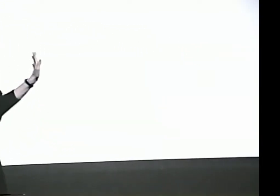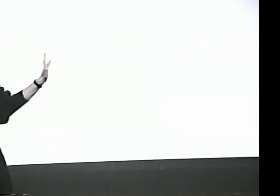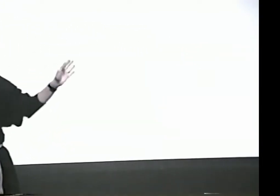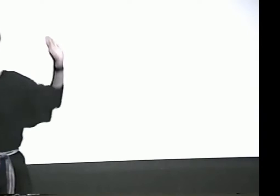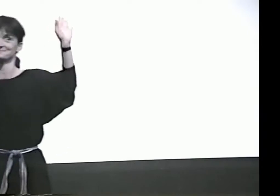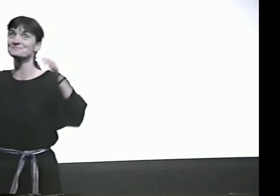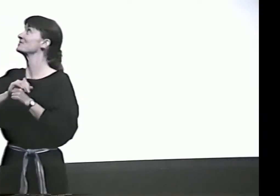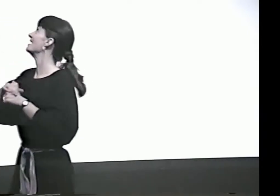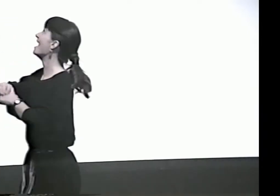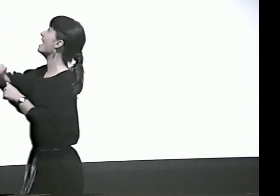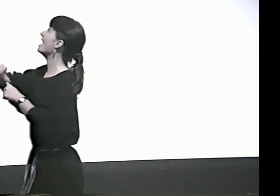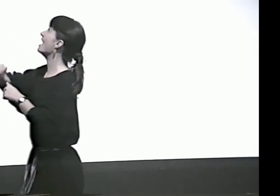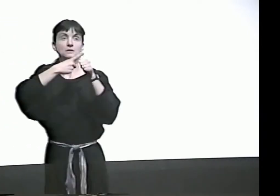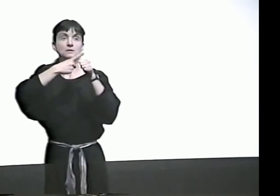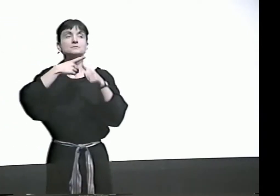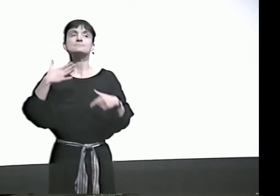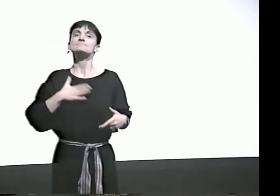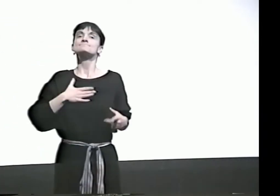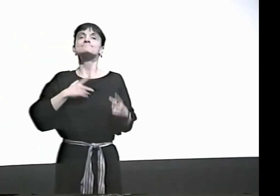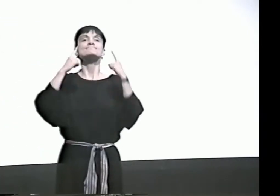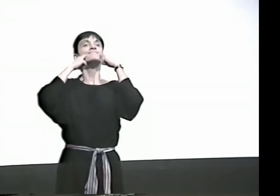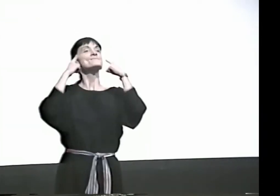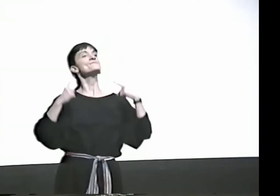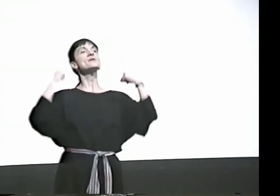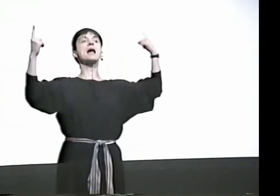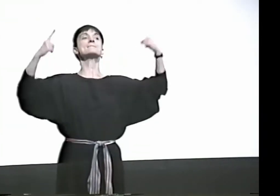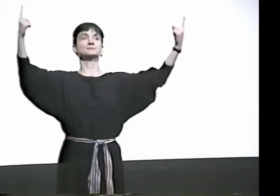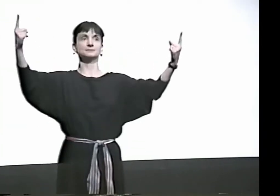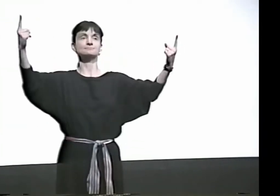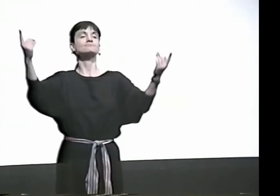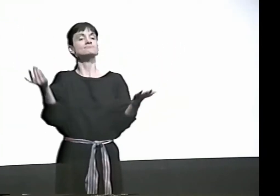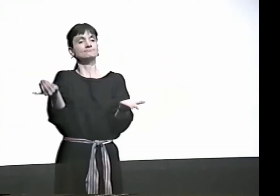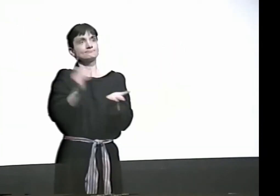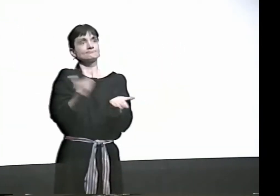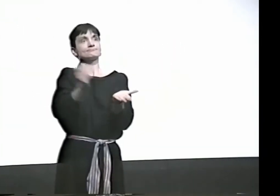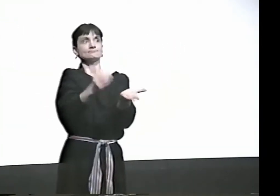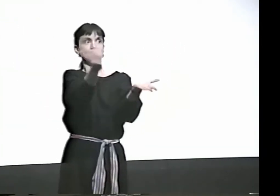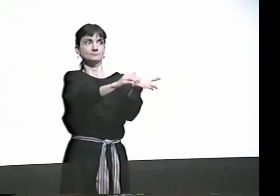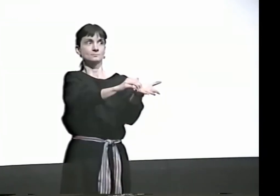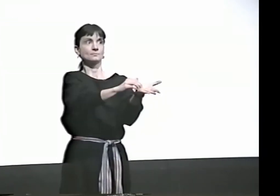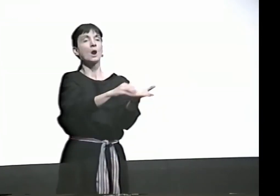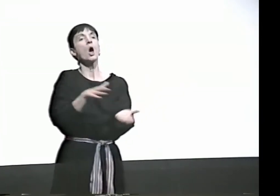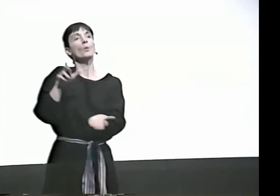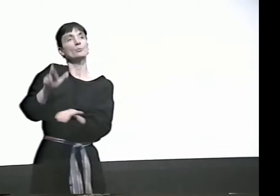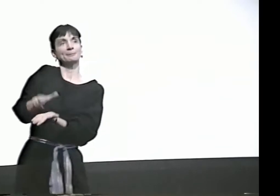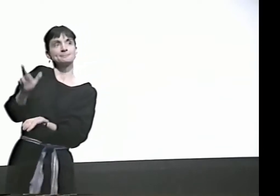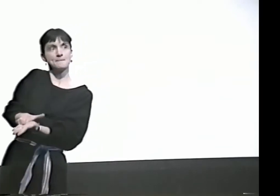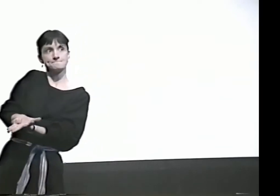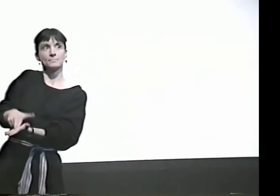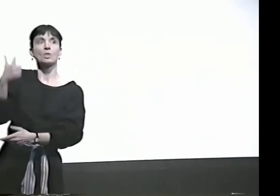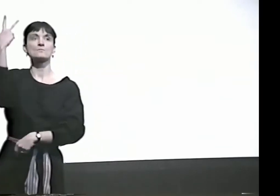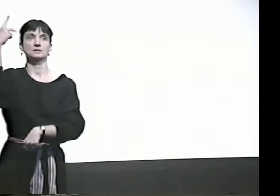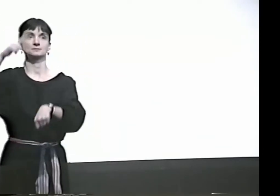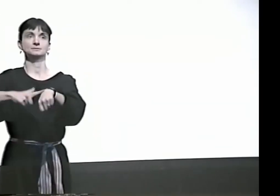I'M NOT A LINGUIST. I'LL TELL YOU THAT. OK. I'M REALLY FAMOUS FOR REPETITION,